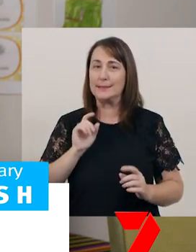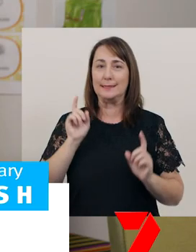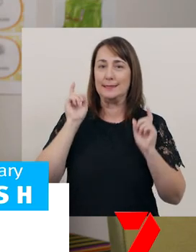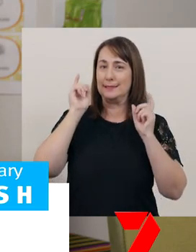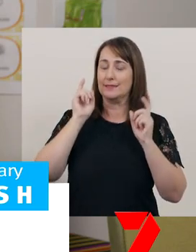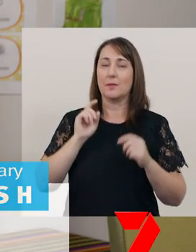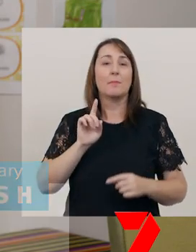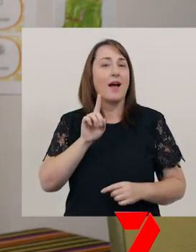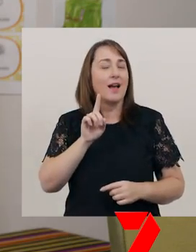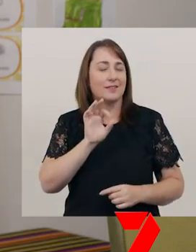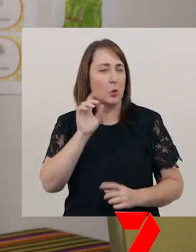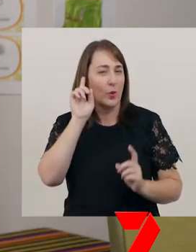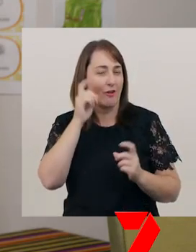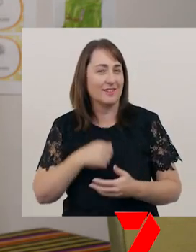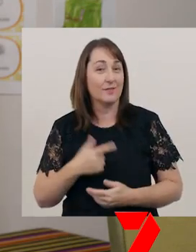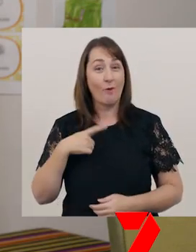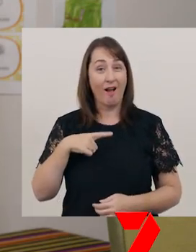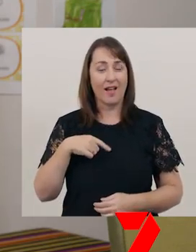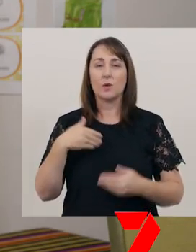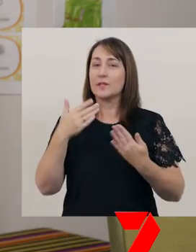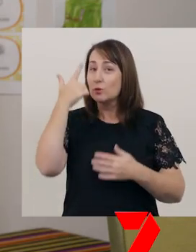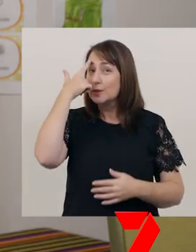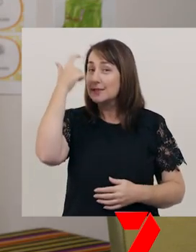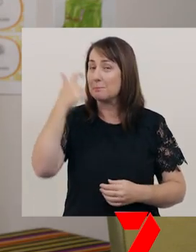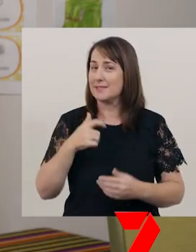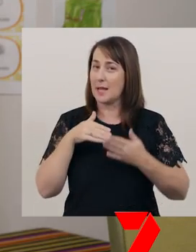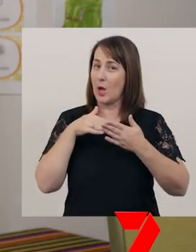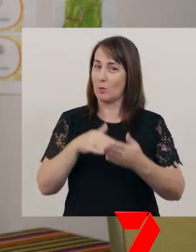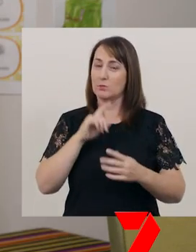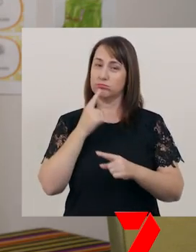Today, I'm going to give you some tips to help you with your presentation,